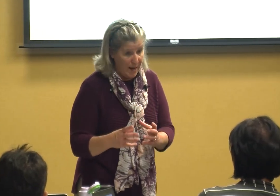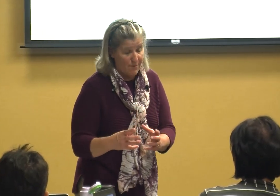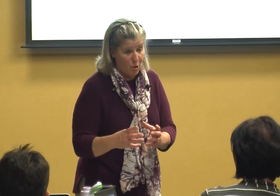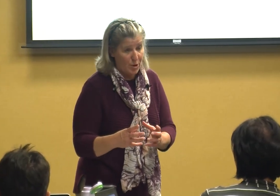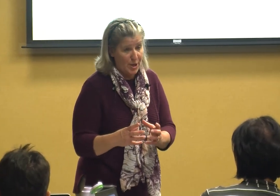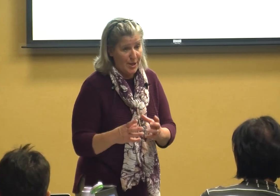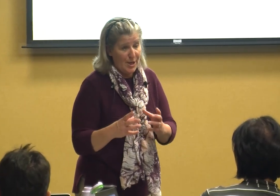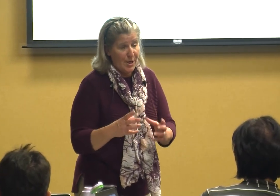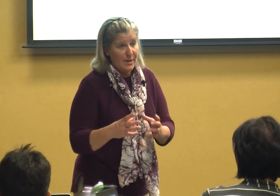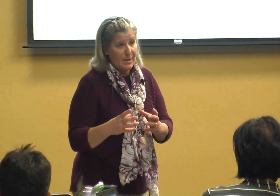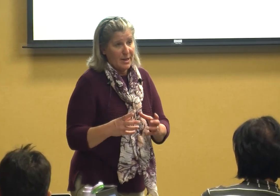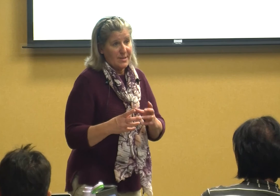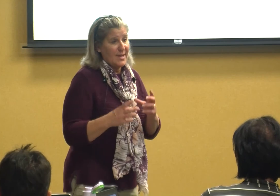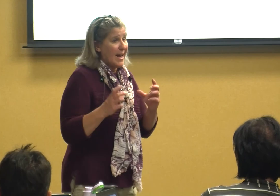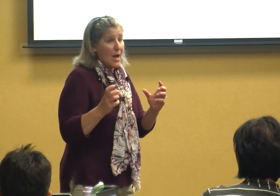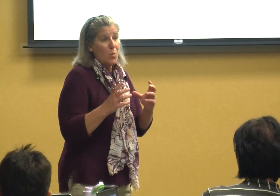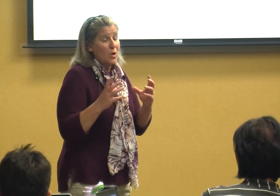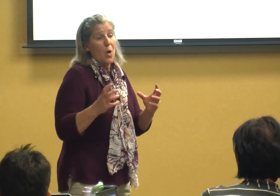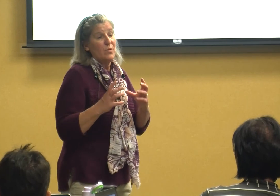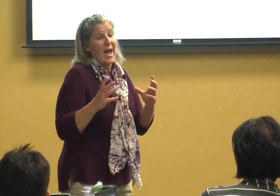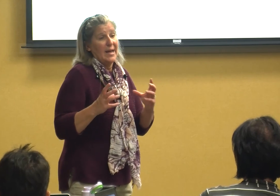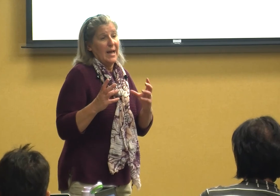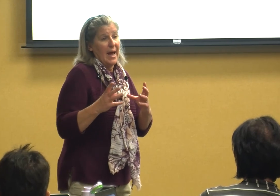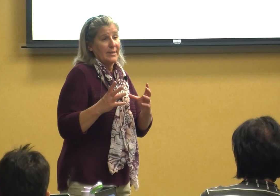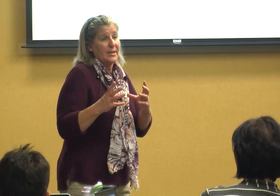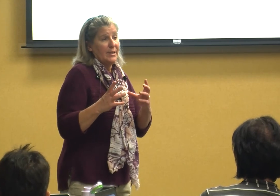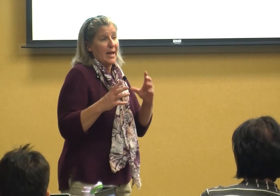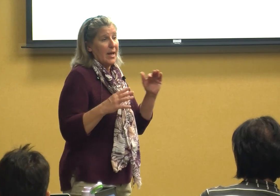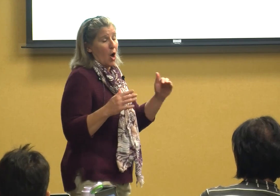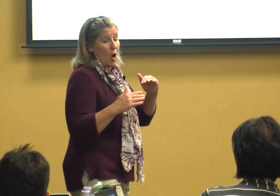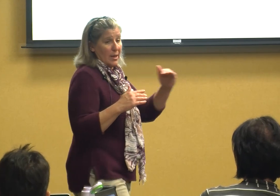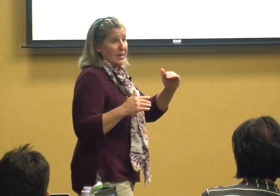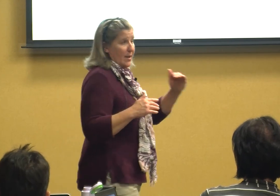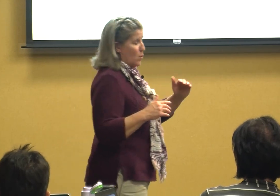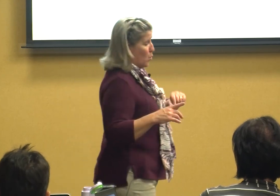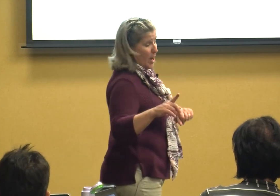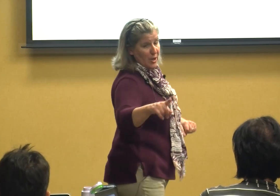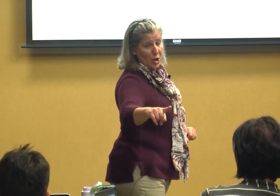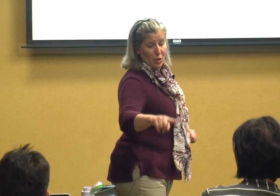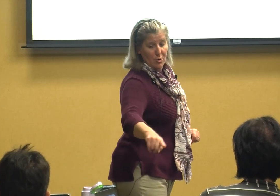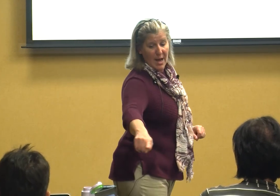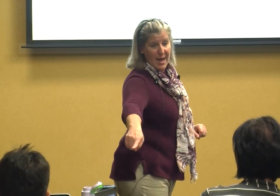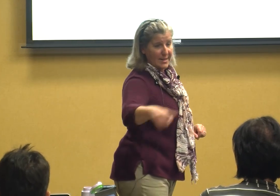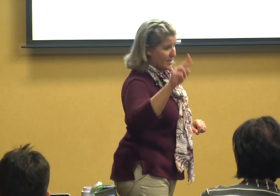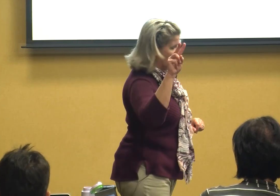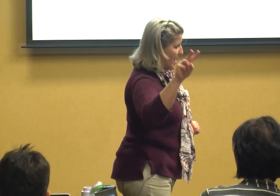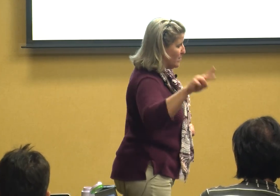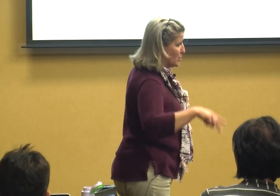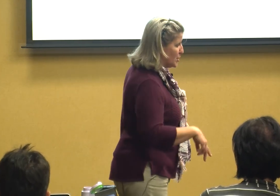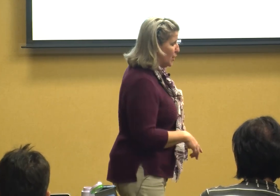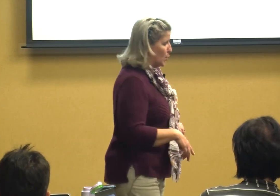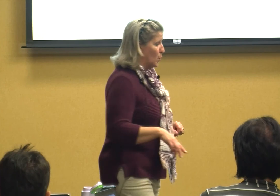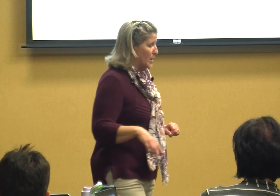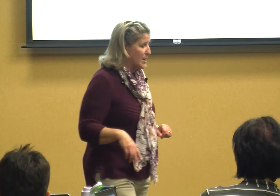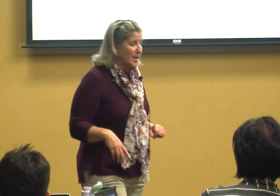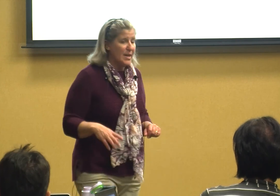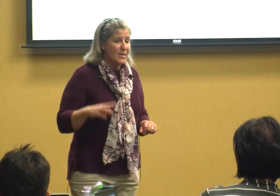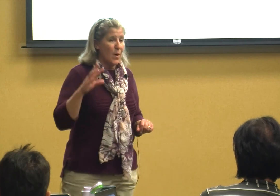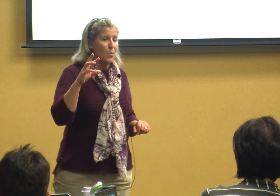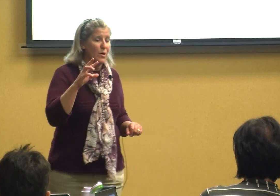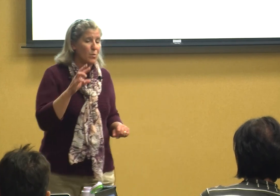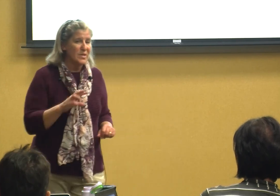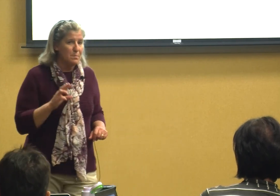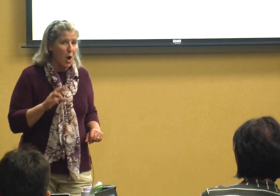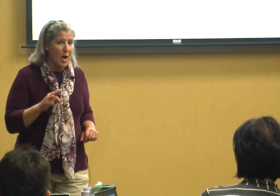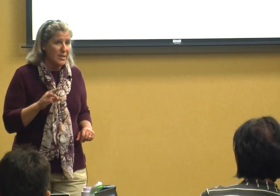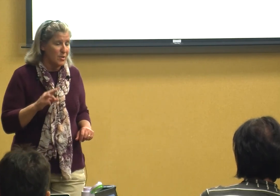because they don't know that yet at all at level 1 your guy is at level 2 so I want to respond to